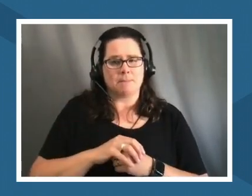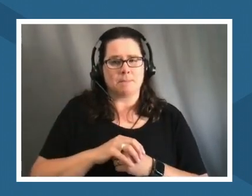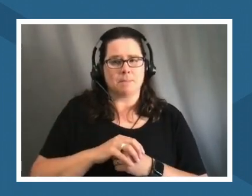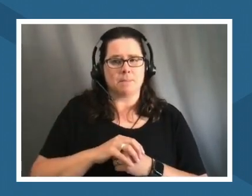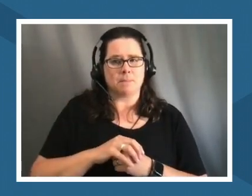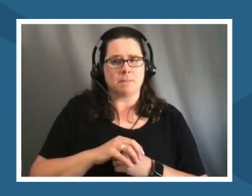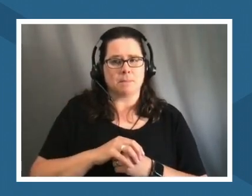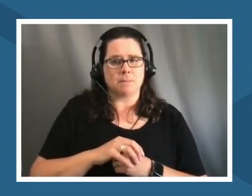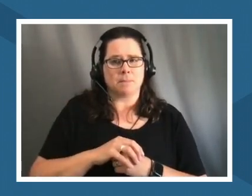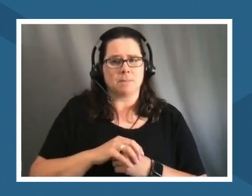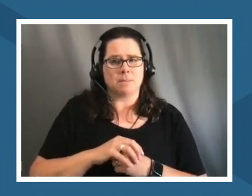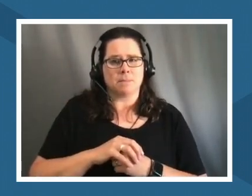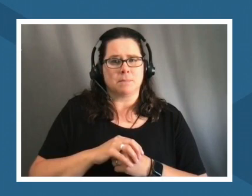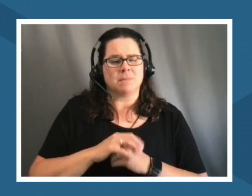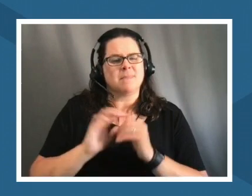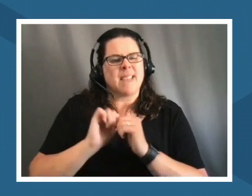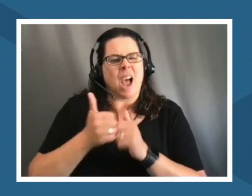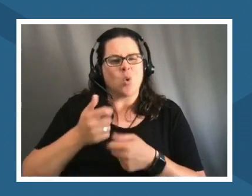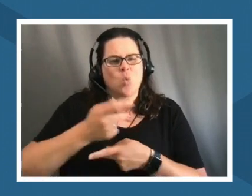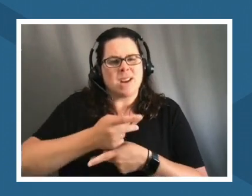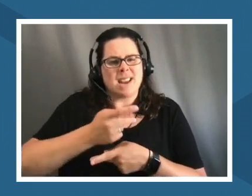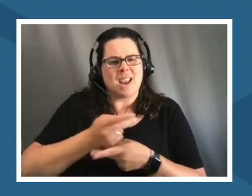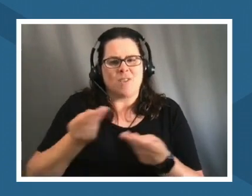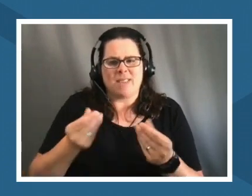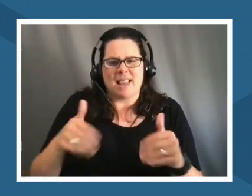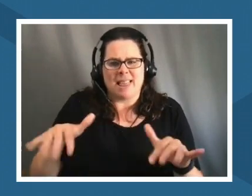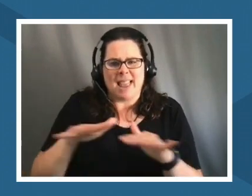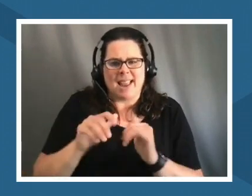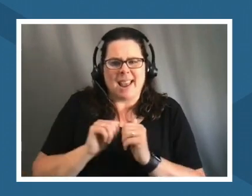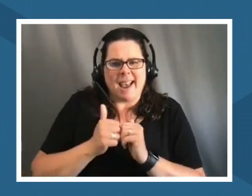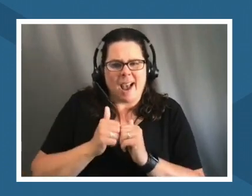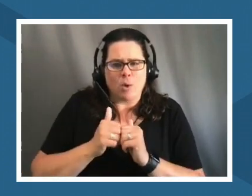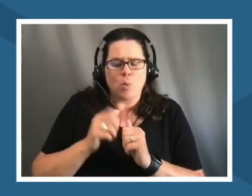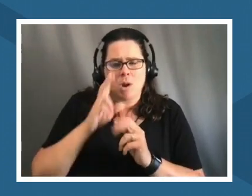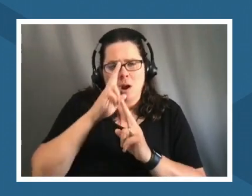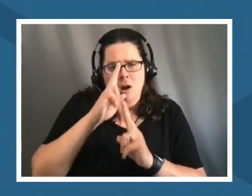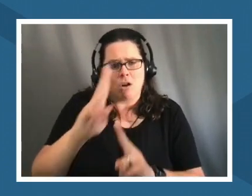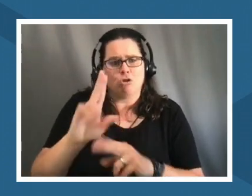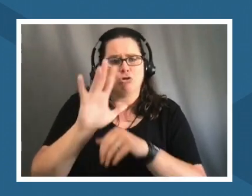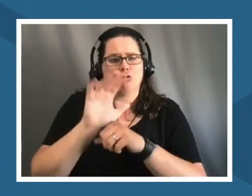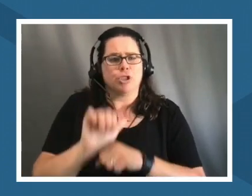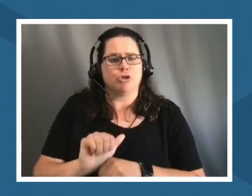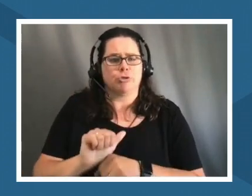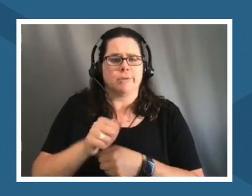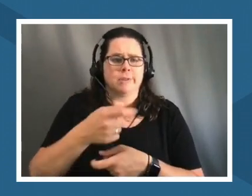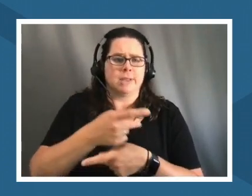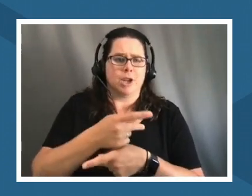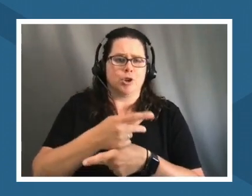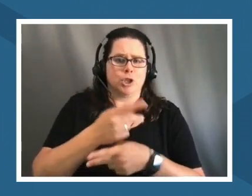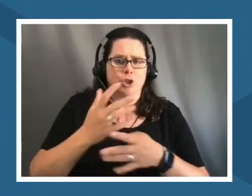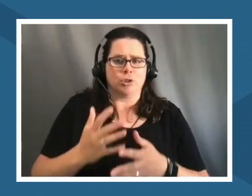how do we take care of these plants you know how do we honor the traditional